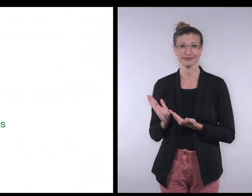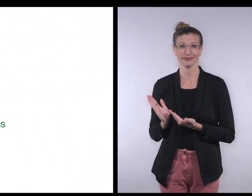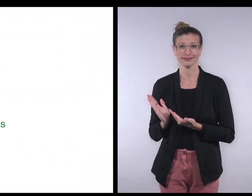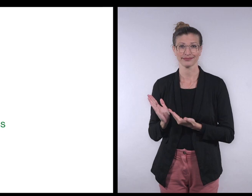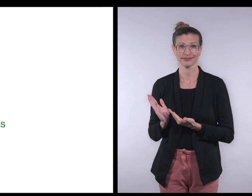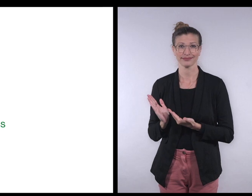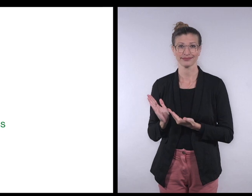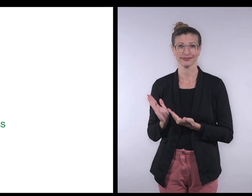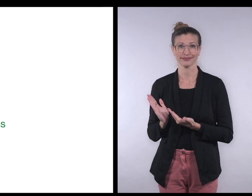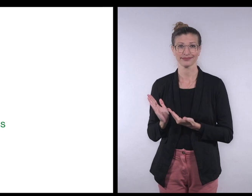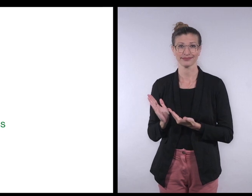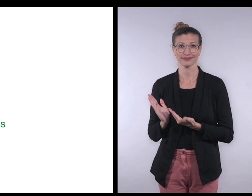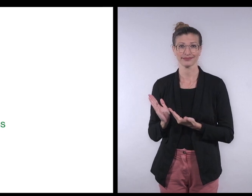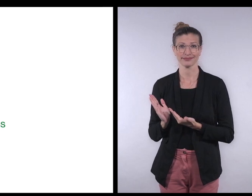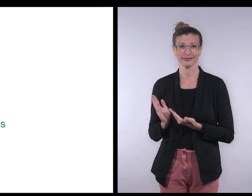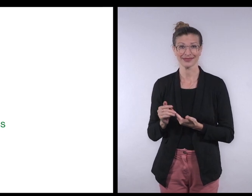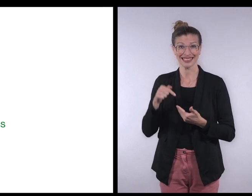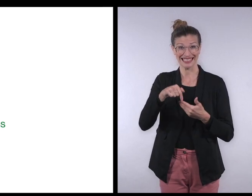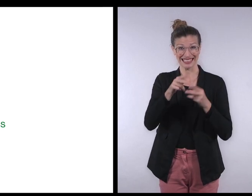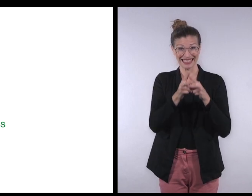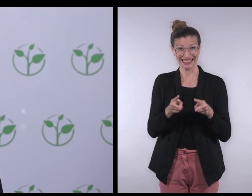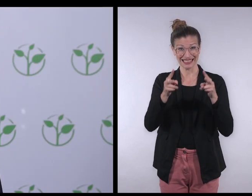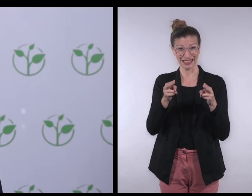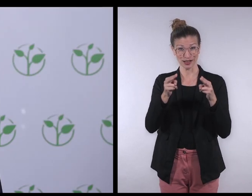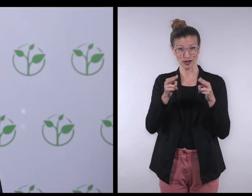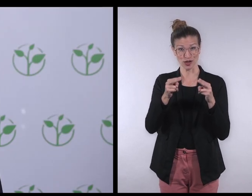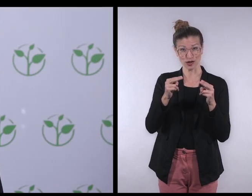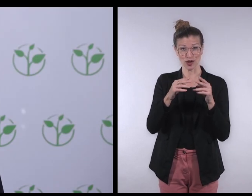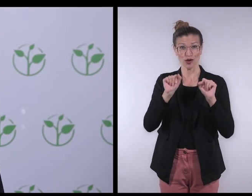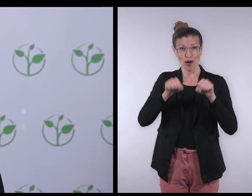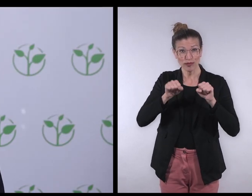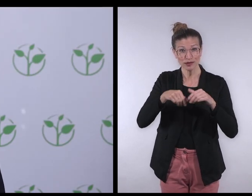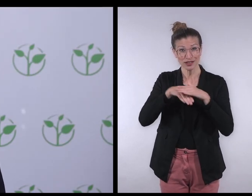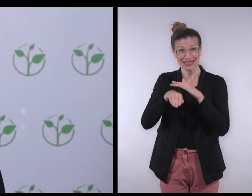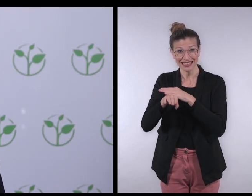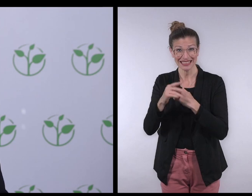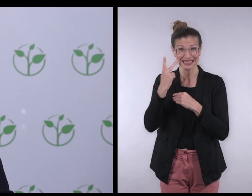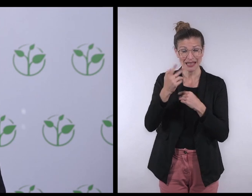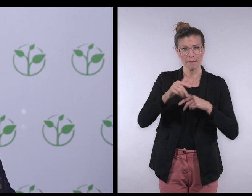International Foundation for Electoral Systems. So in this session we had the opportunity to hear from government officials